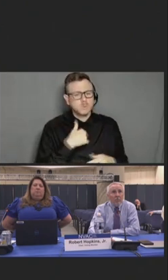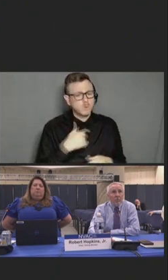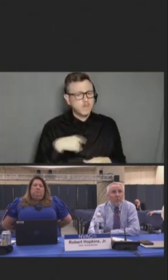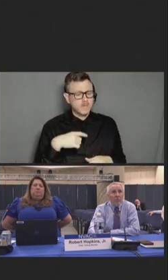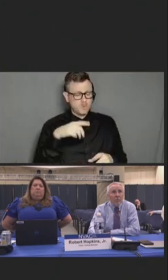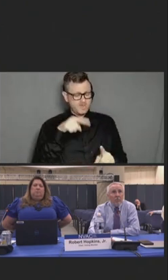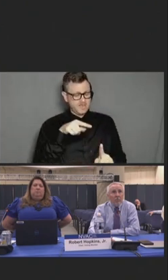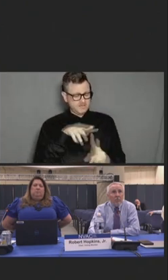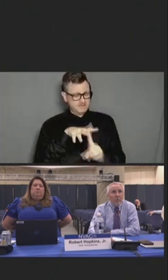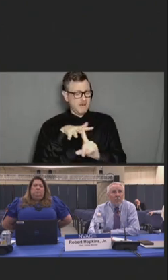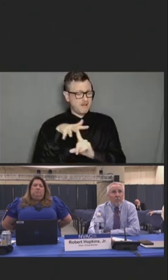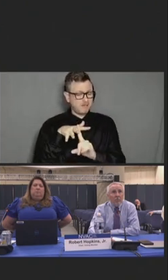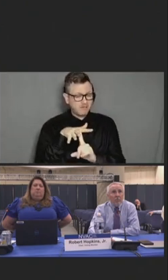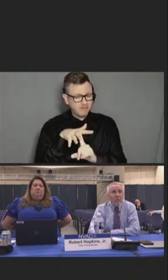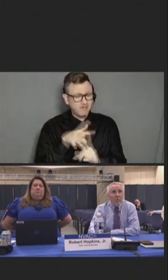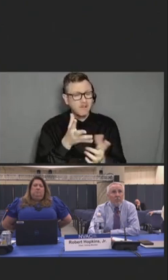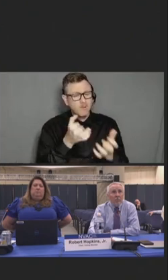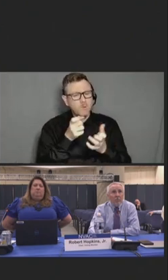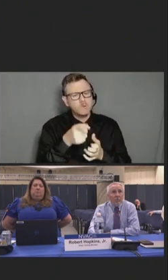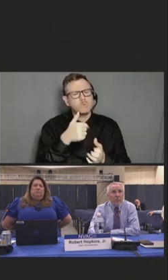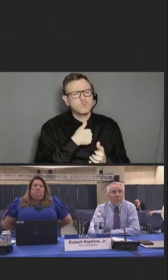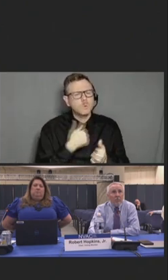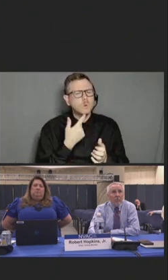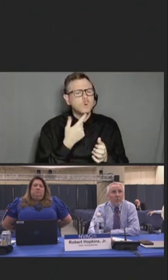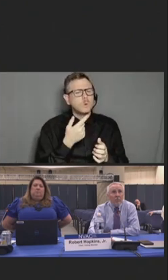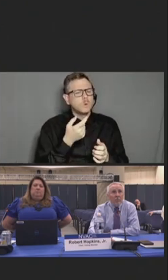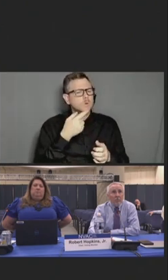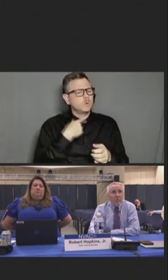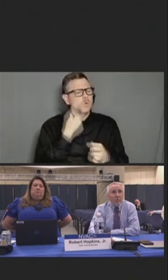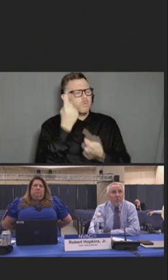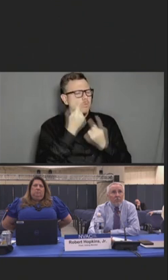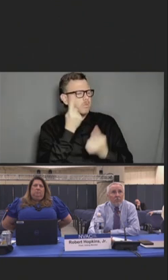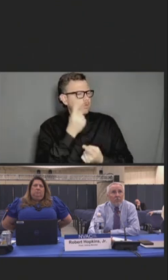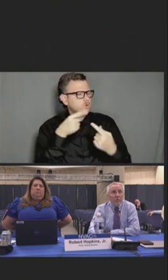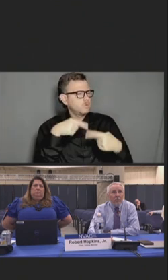interactions with healthcare workers. Next slide, please.